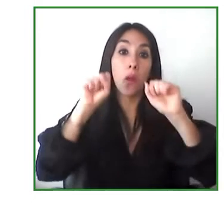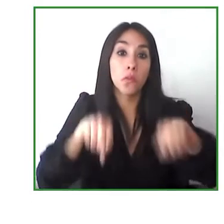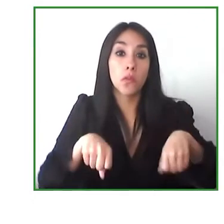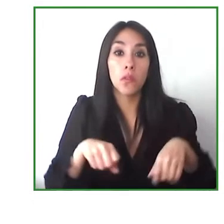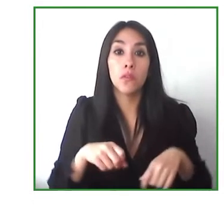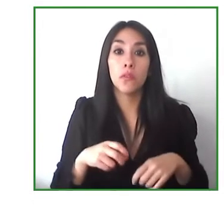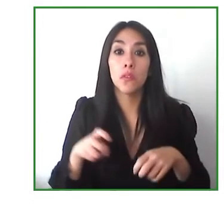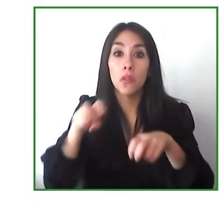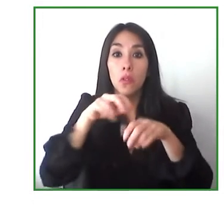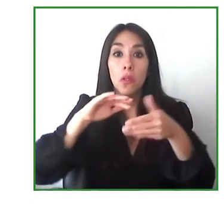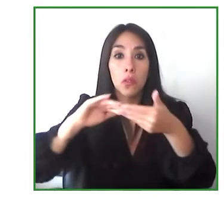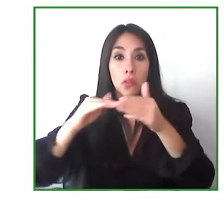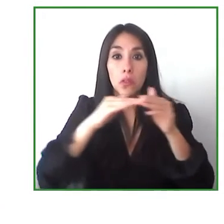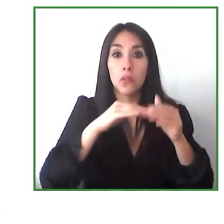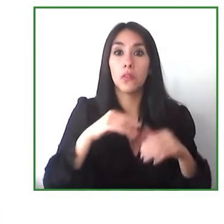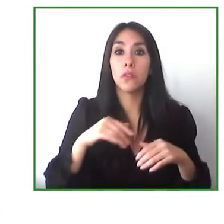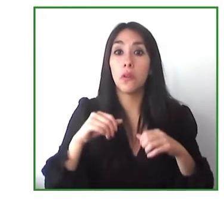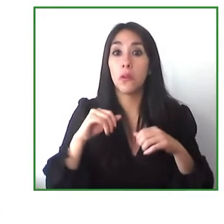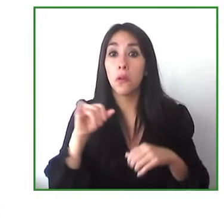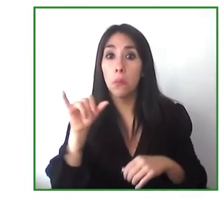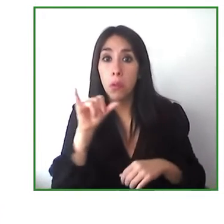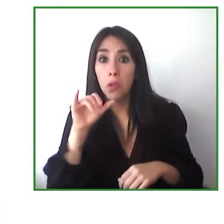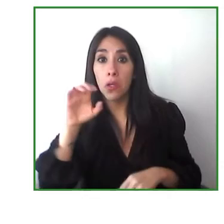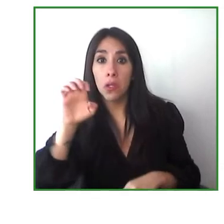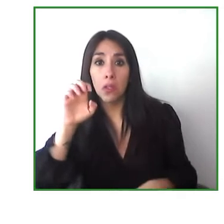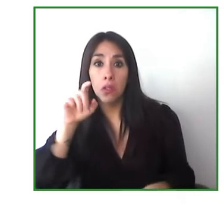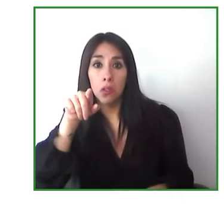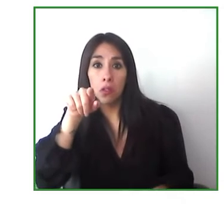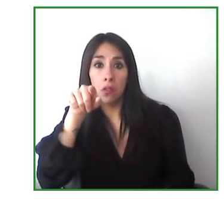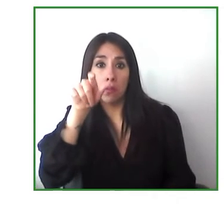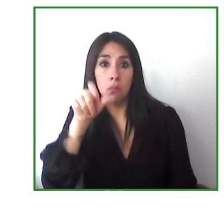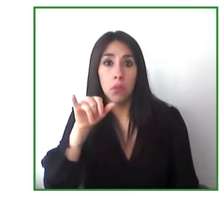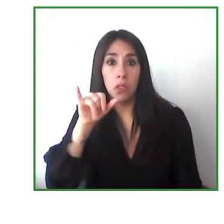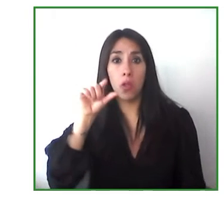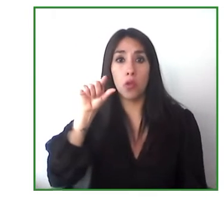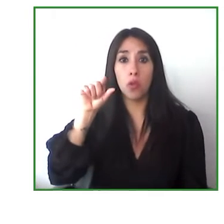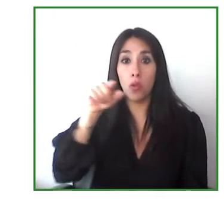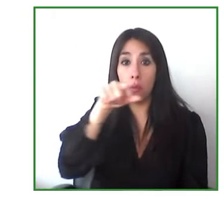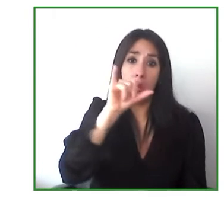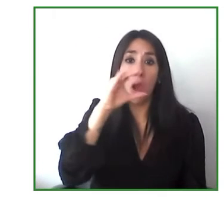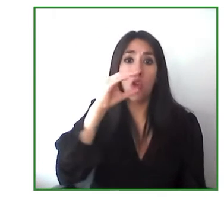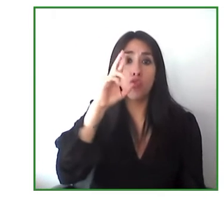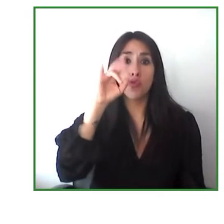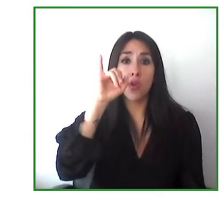urban areas and also for people who are working with